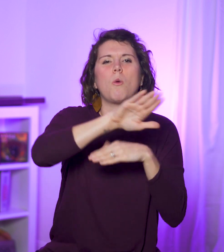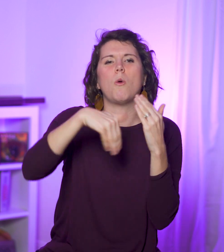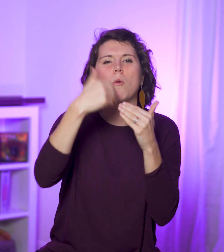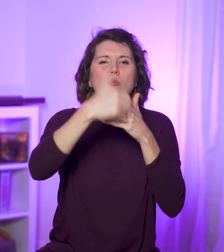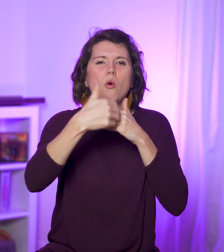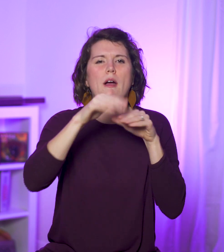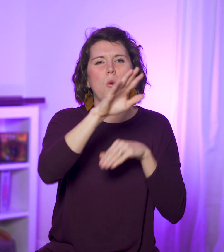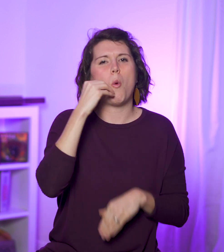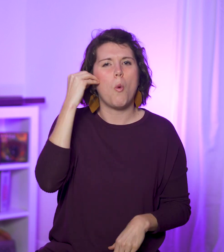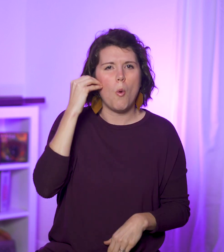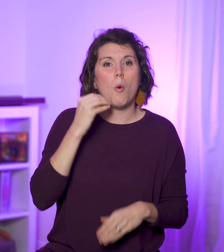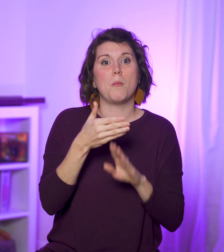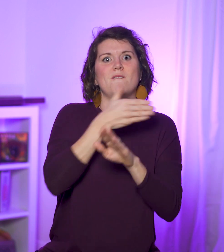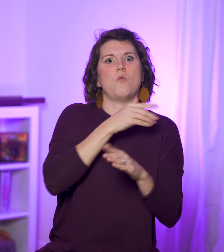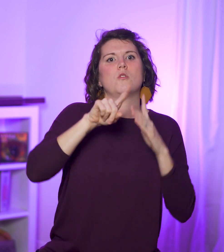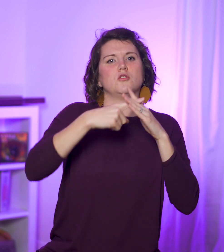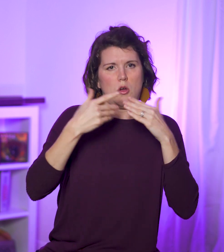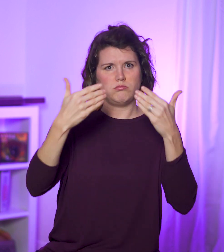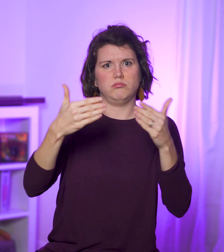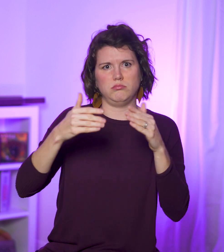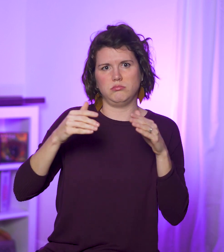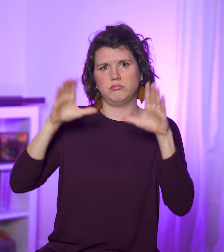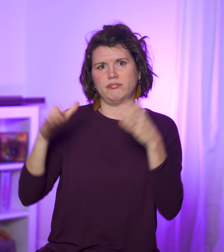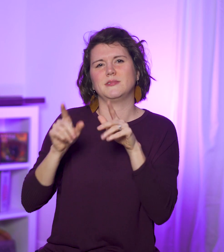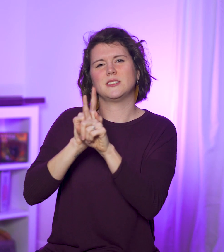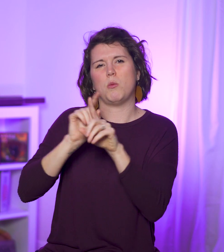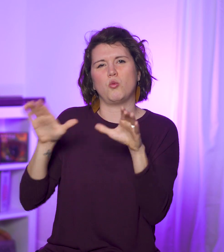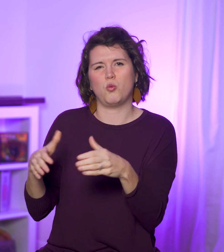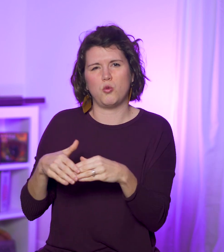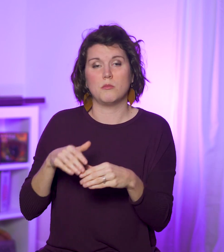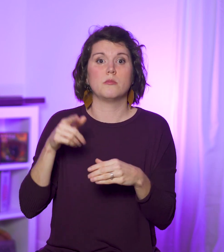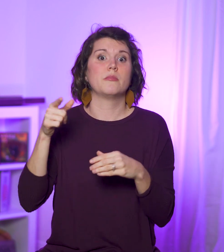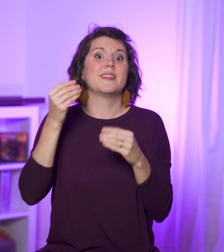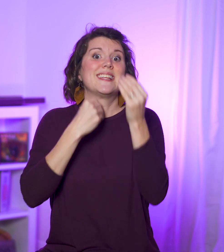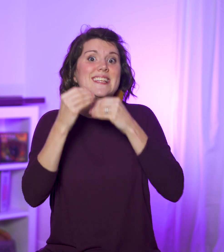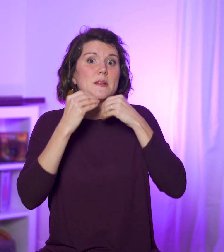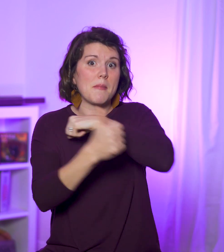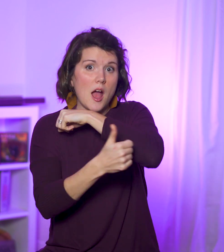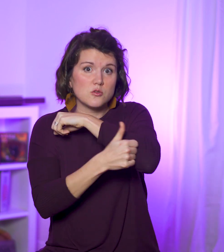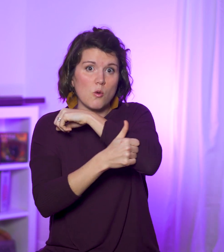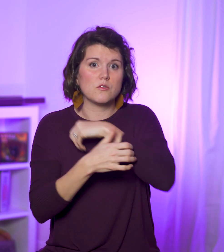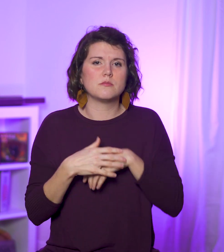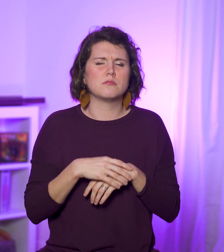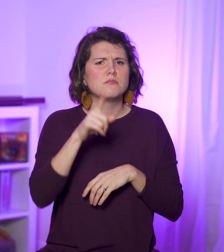any existing leaven in their homes before the event starts. So while they’re eating a Passover meal,